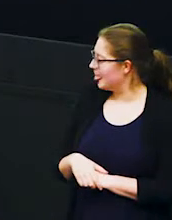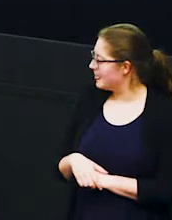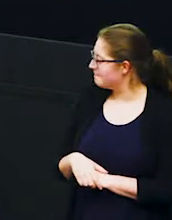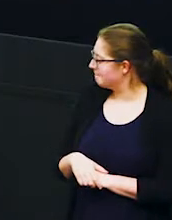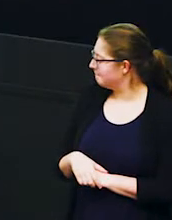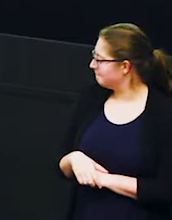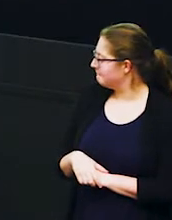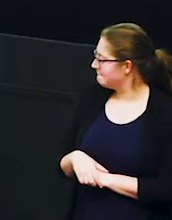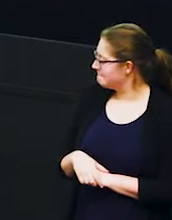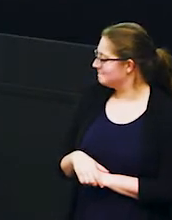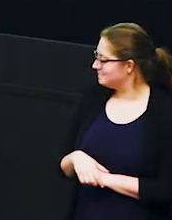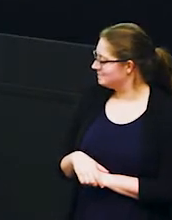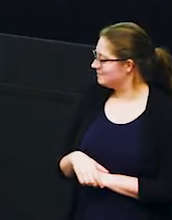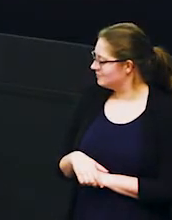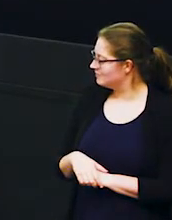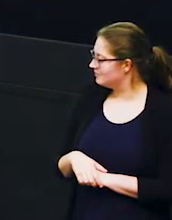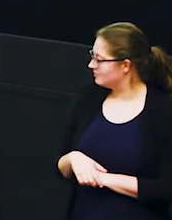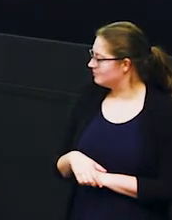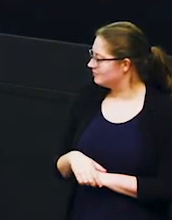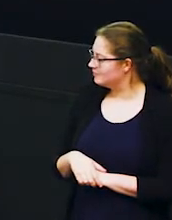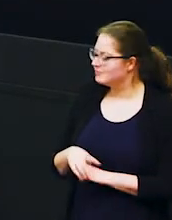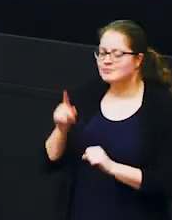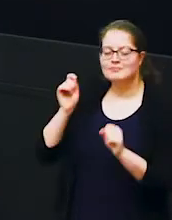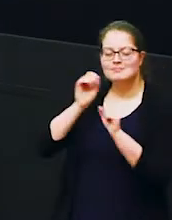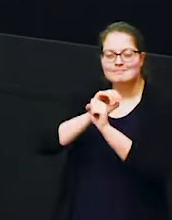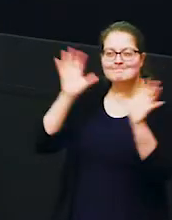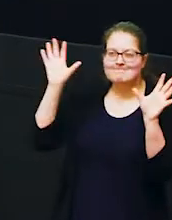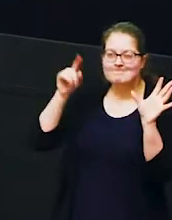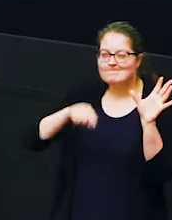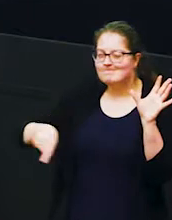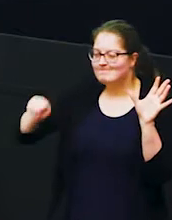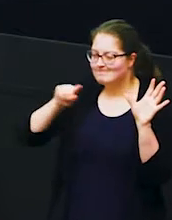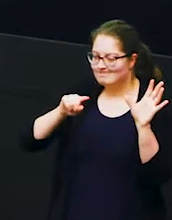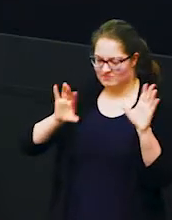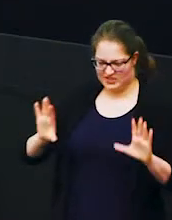now i want you to picture yourself once again in amongst this large herd of elephants and what i